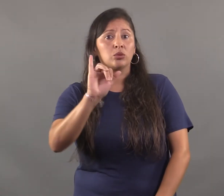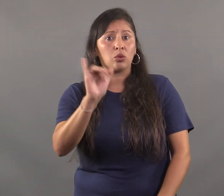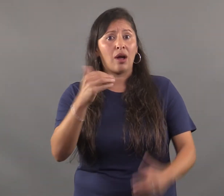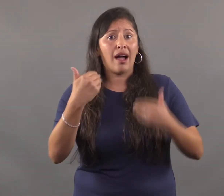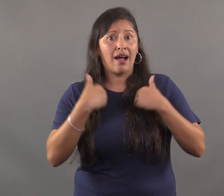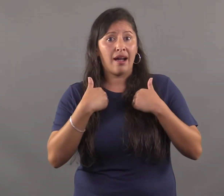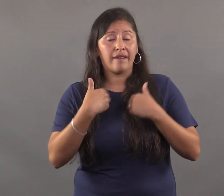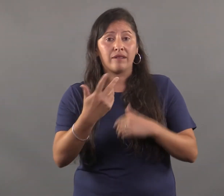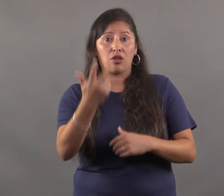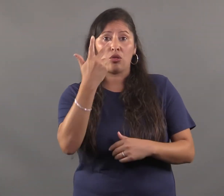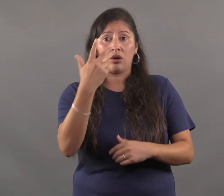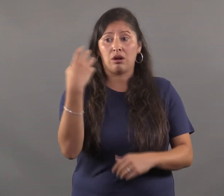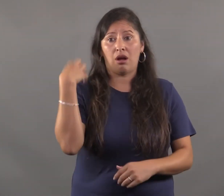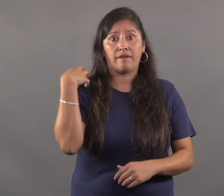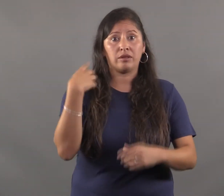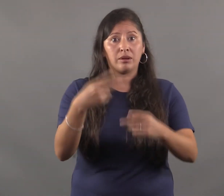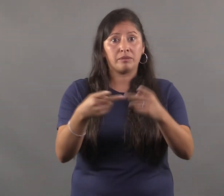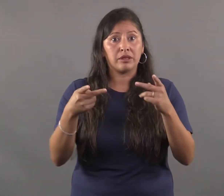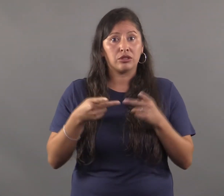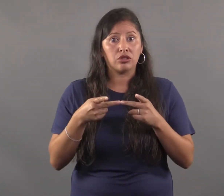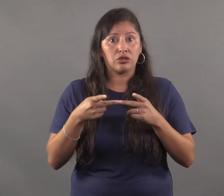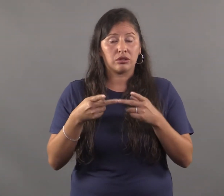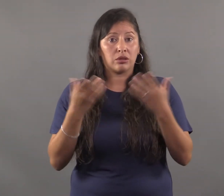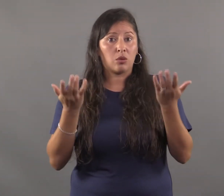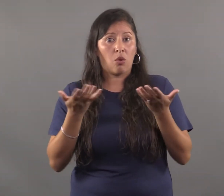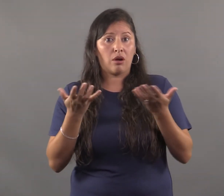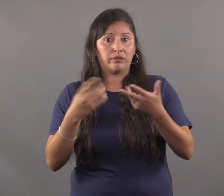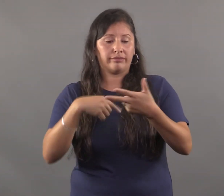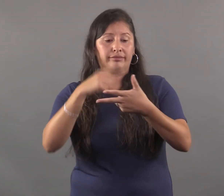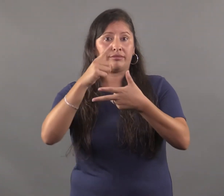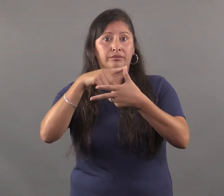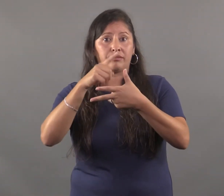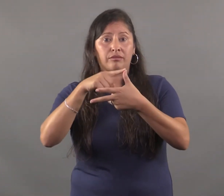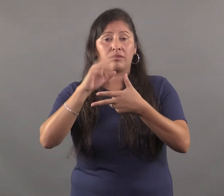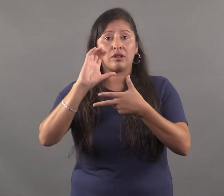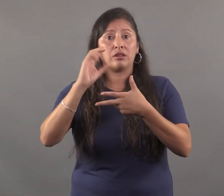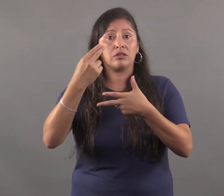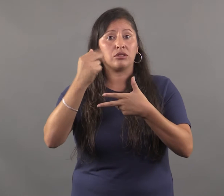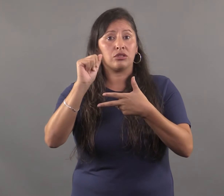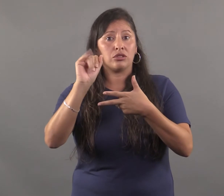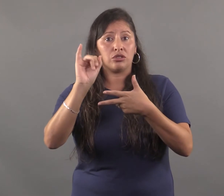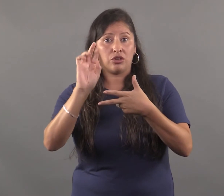There are three officer positions: Chair,